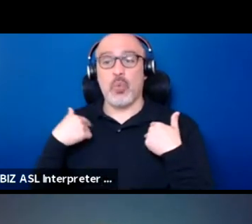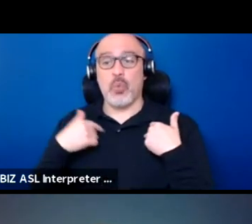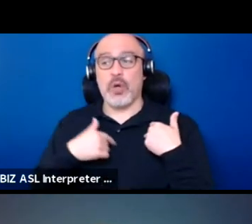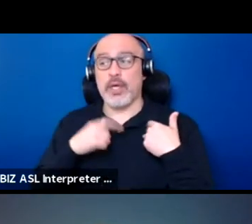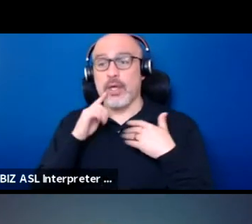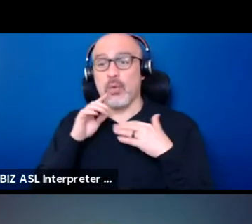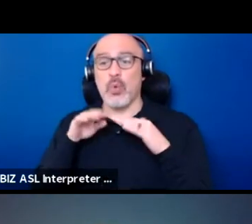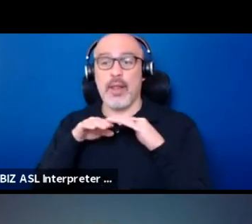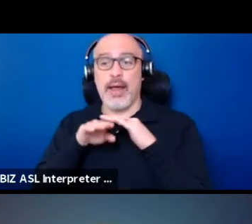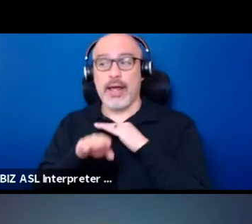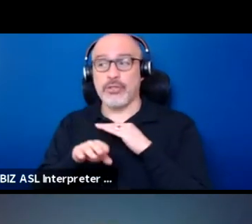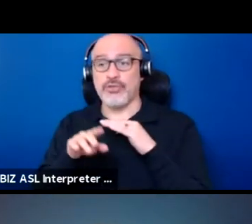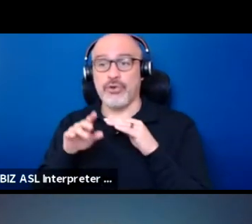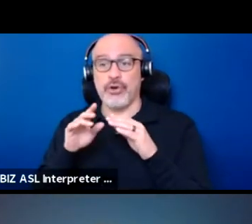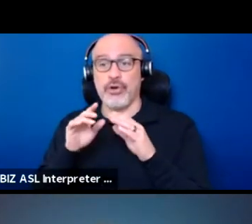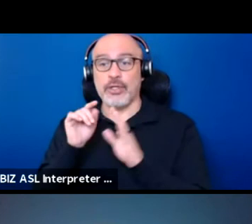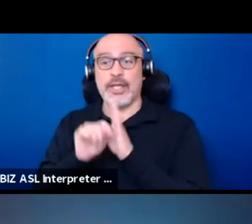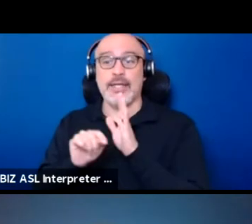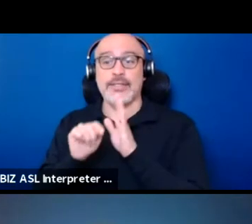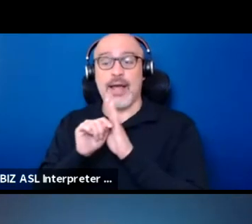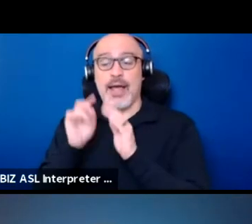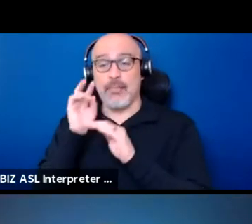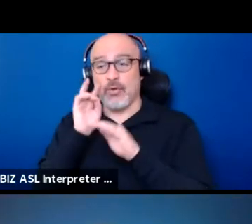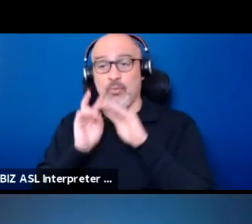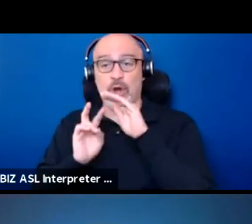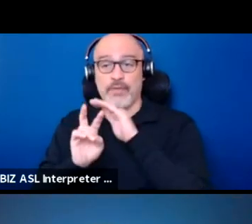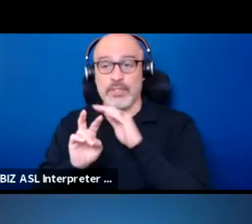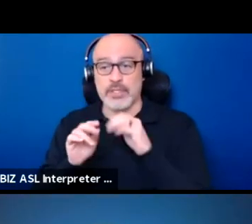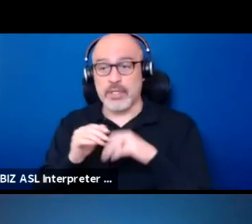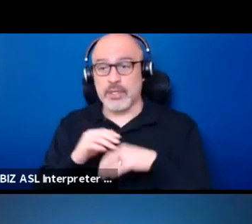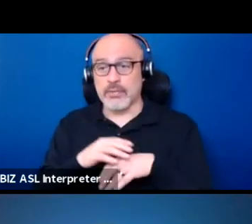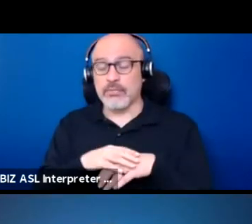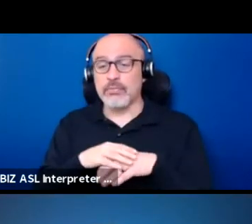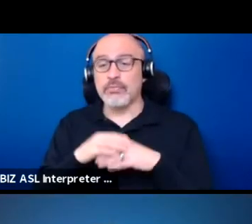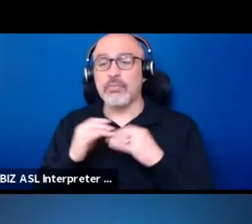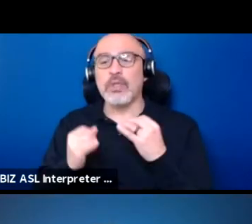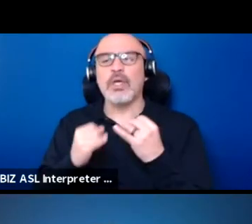in which the final age of man will unfold